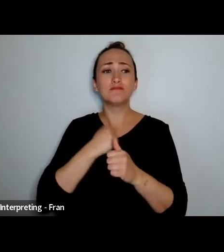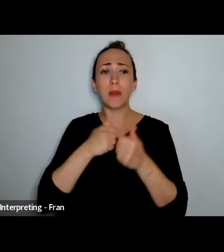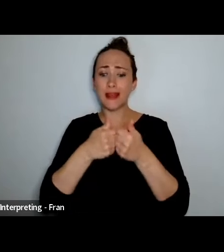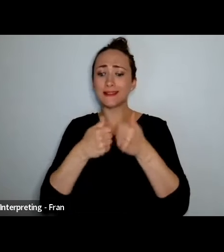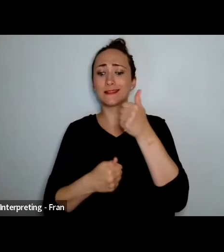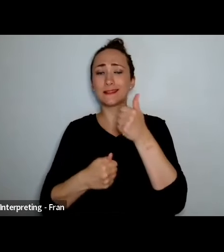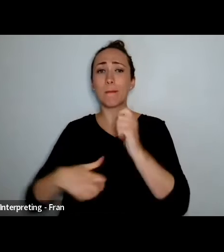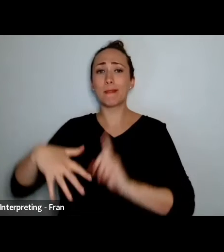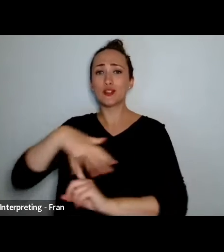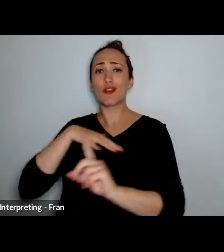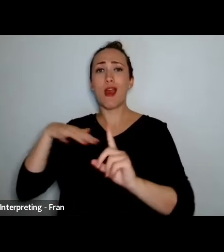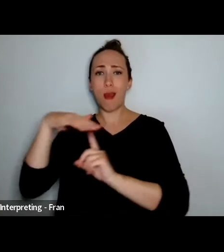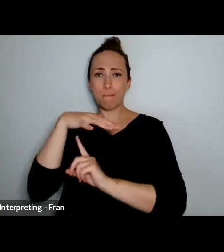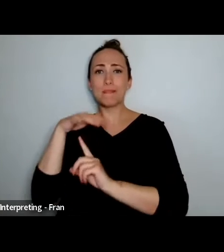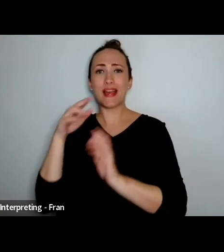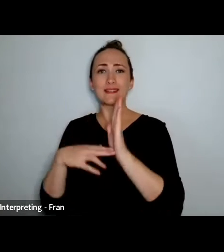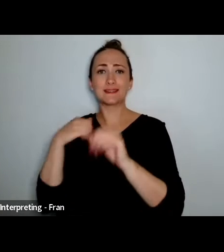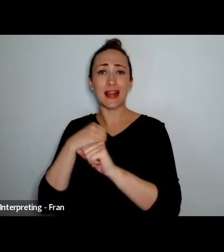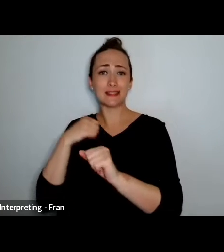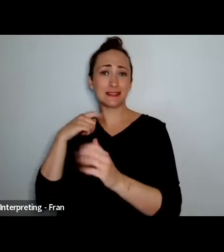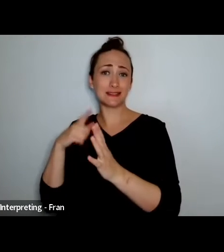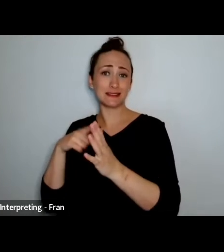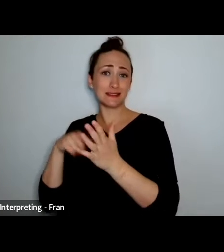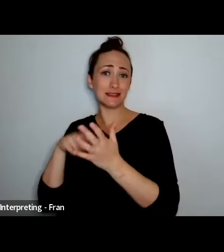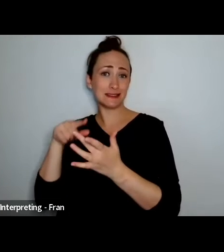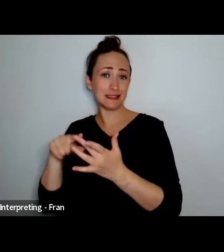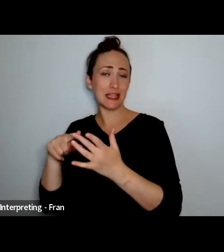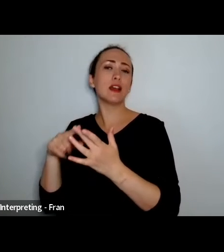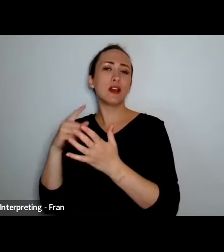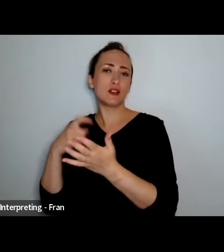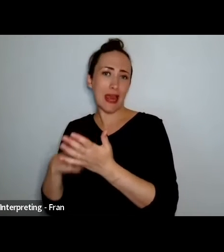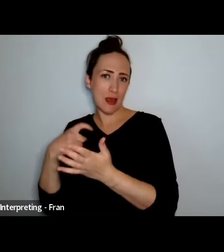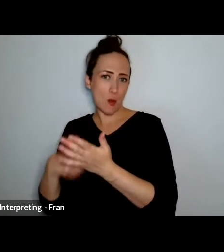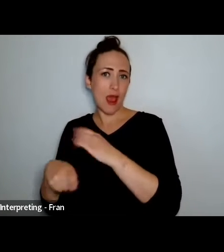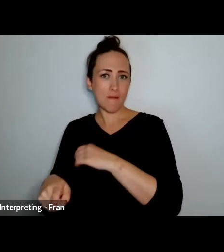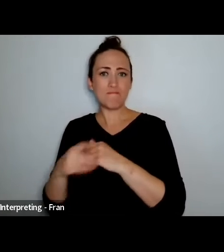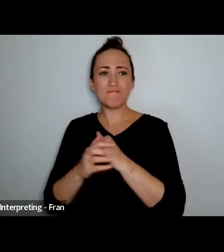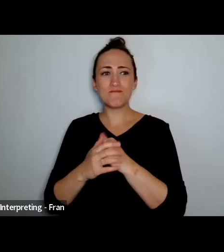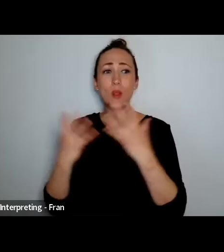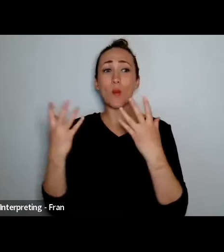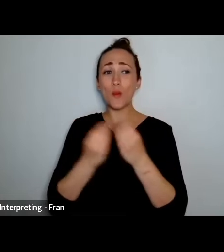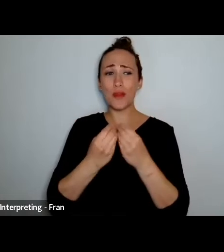I am very honoured to be sitting beside my sisters Suzanne Cowan and Lusi Faiva